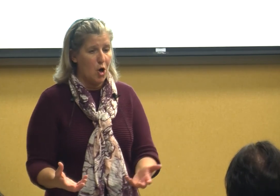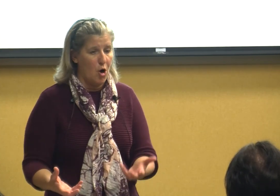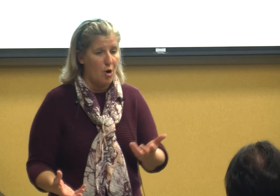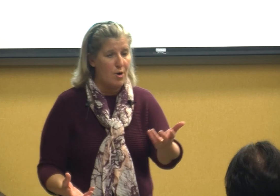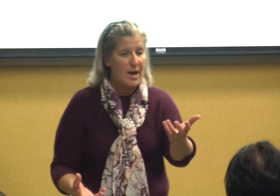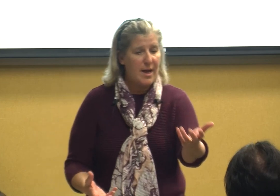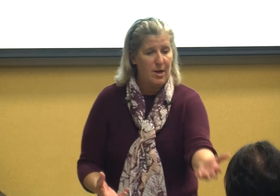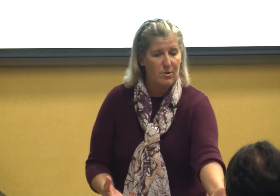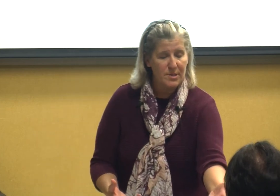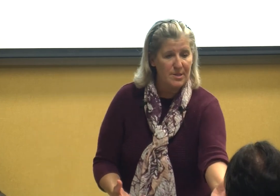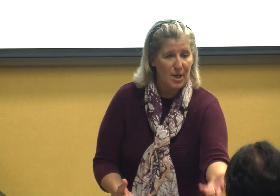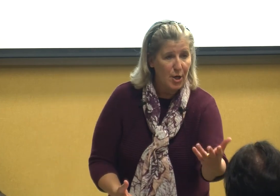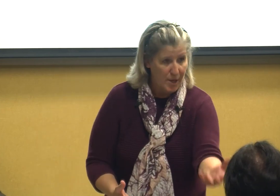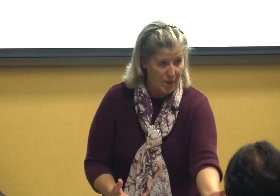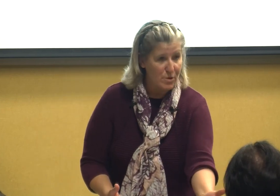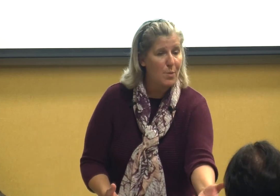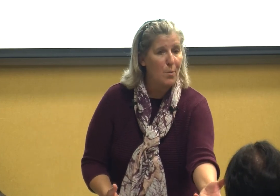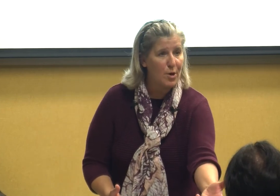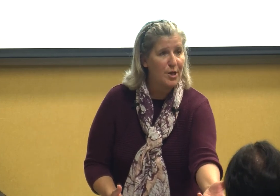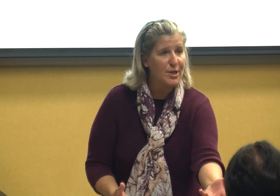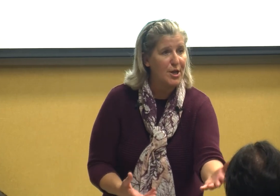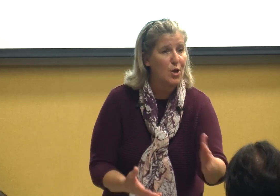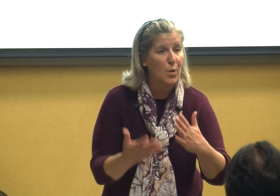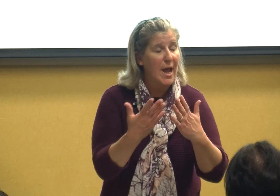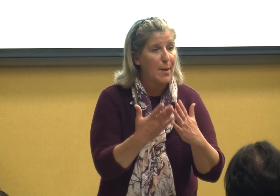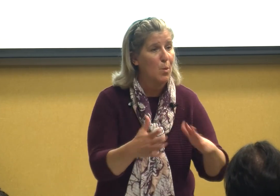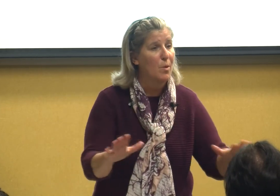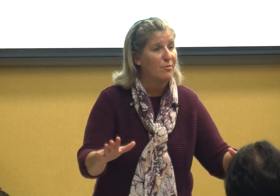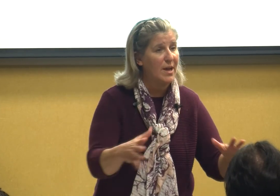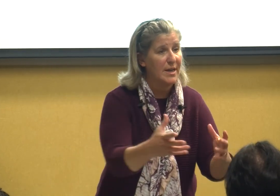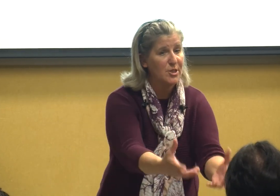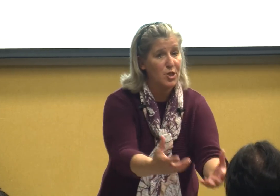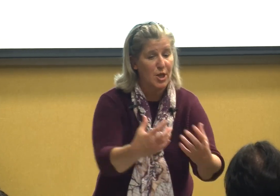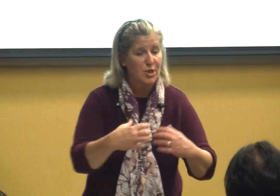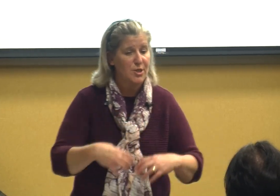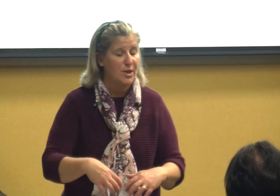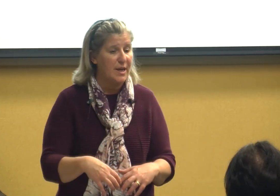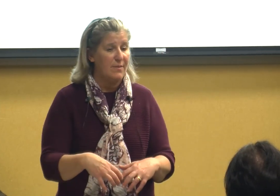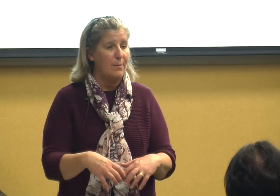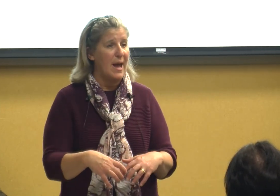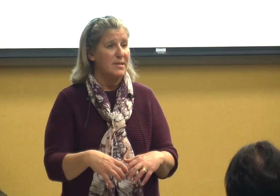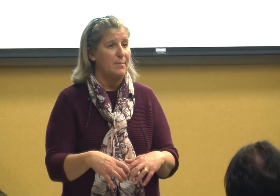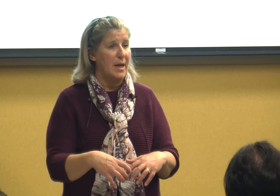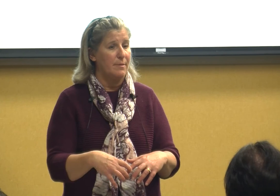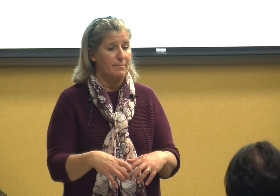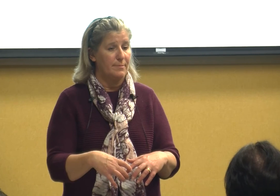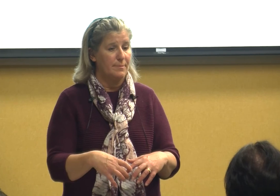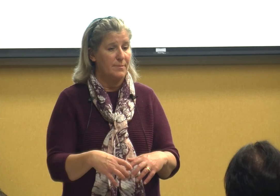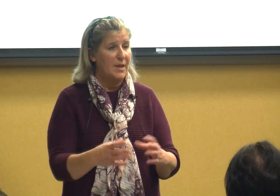her here's here's what we're gonna do and when we're finished she's gonna give it back to me in